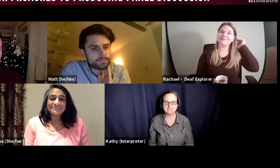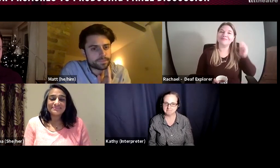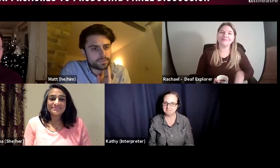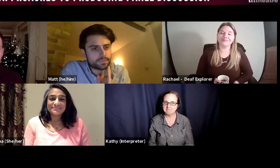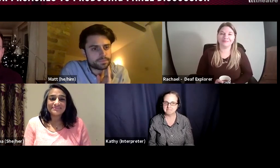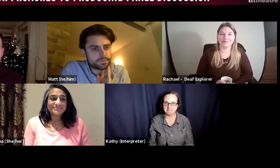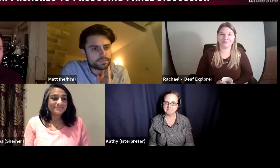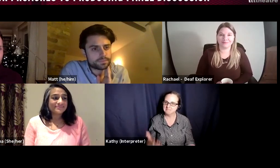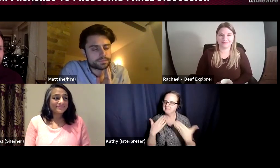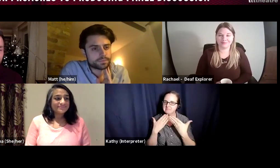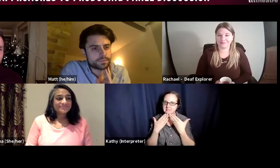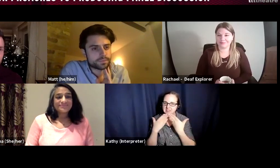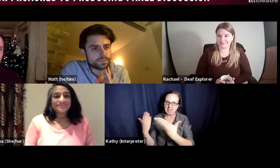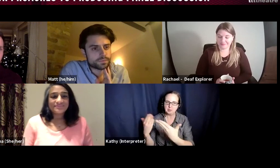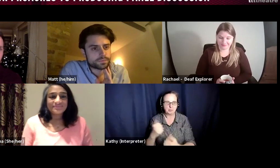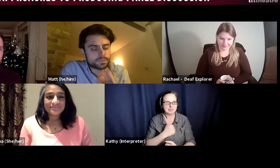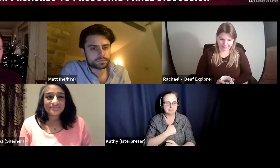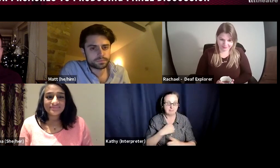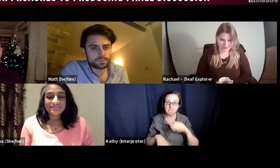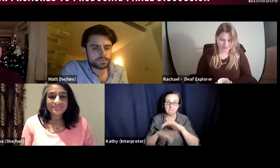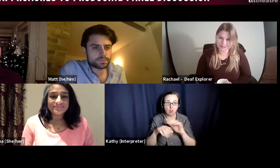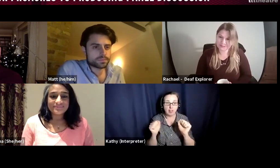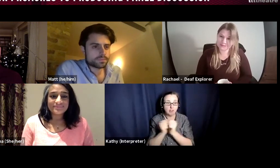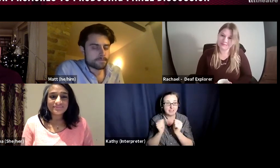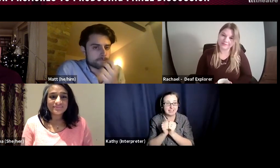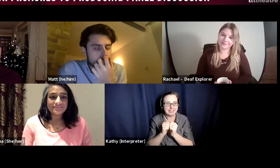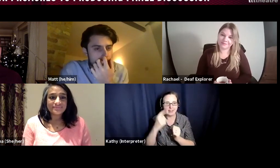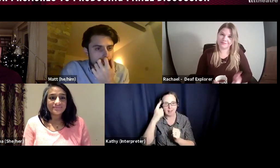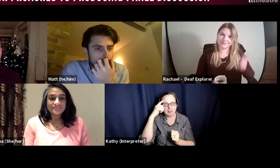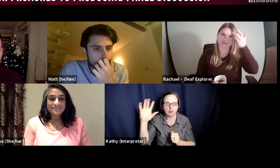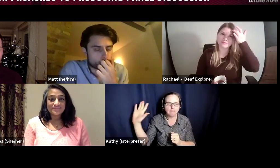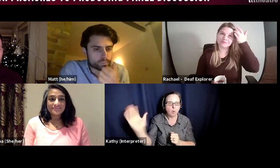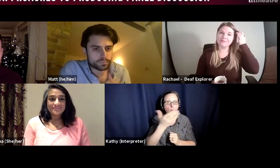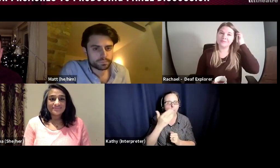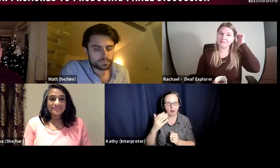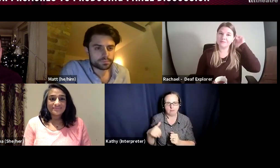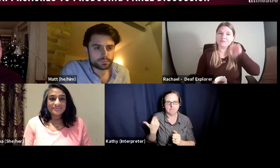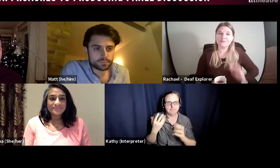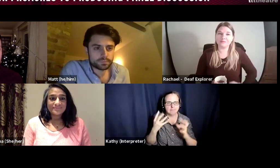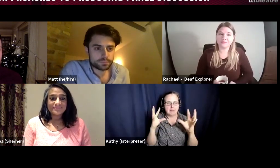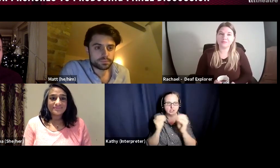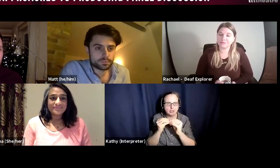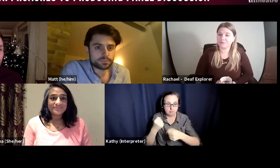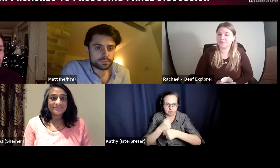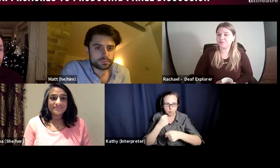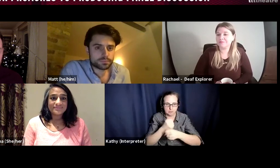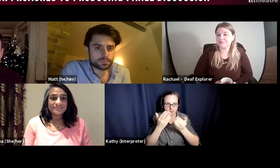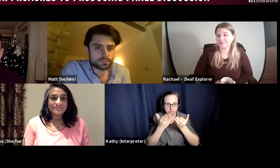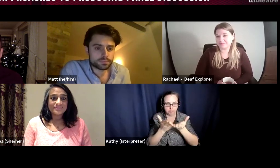I completely agree and everyone has touched on the breadth of roles that a producer